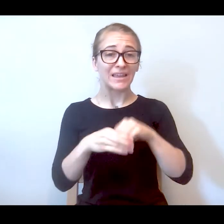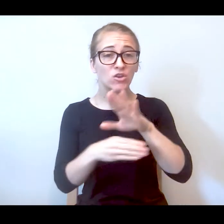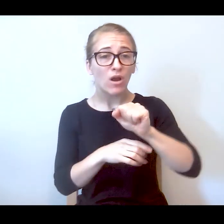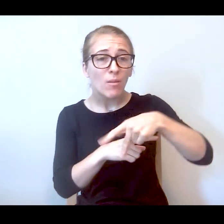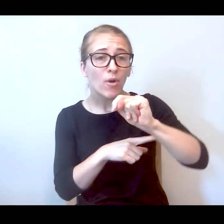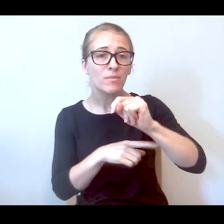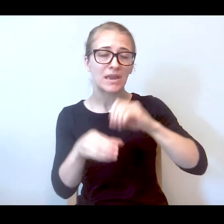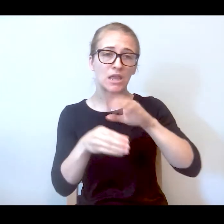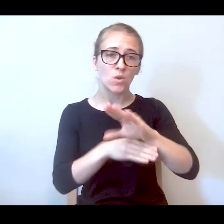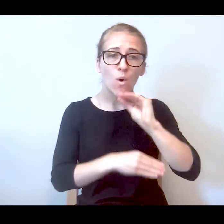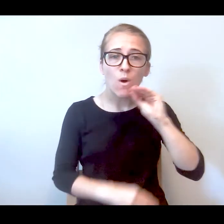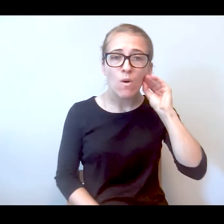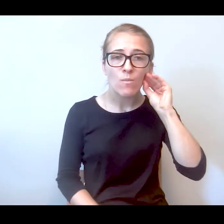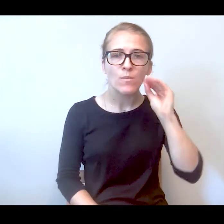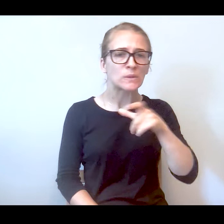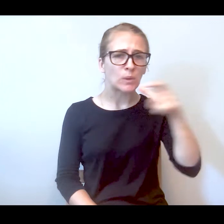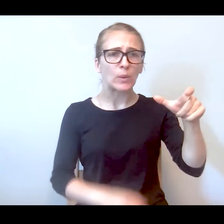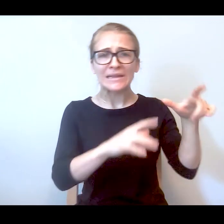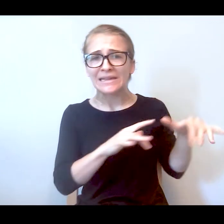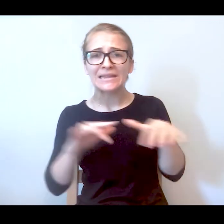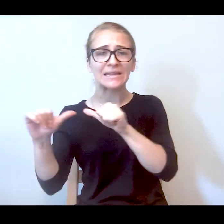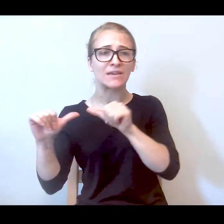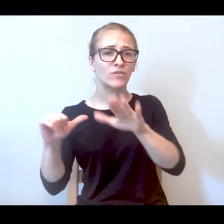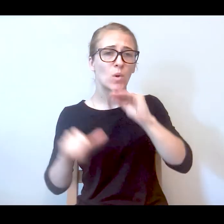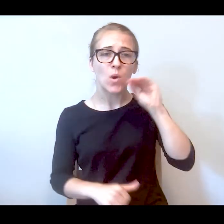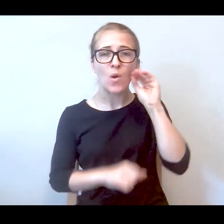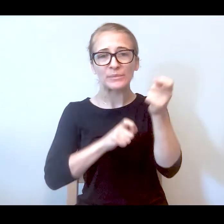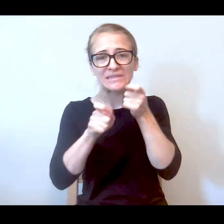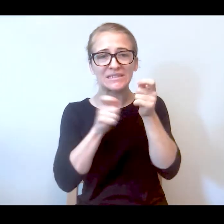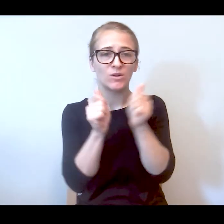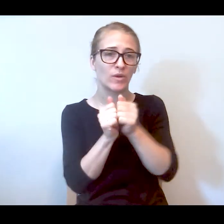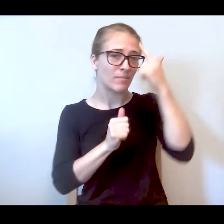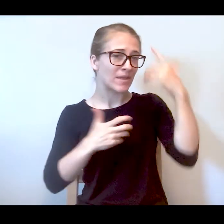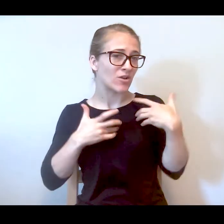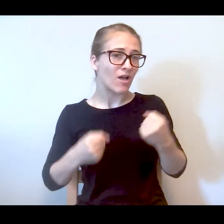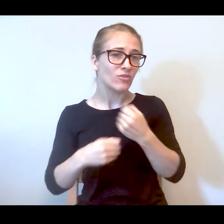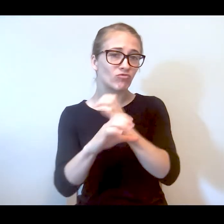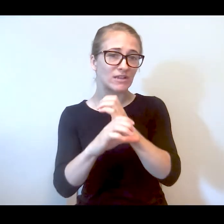So in your apartment or your home, you don't need to leave your home to deal with a mental health crisis.